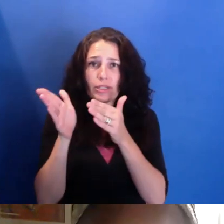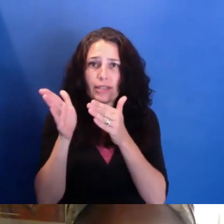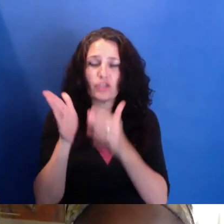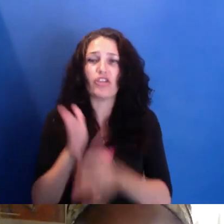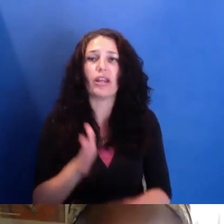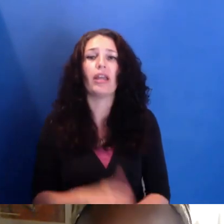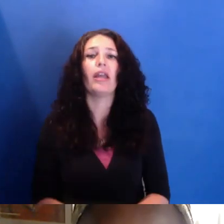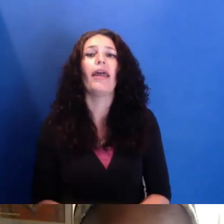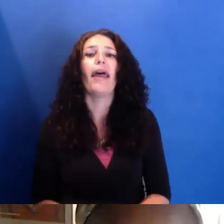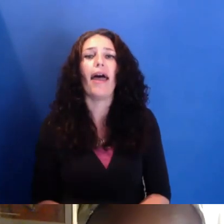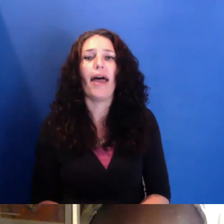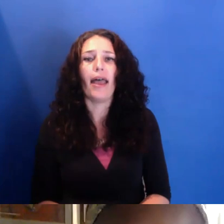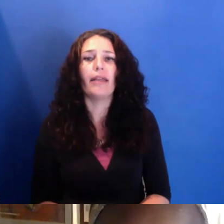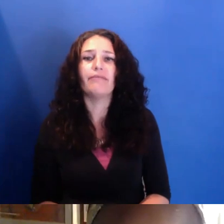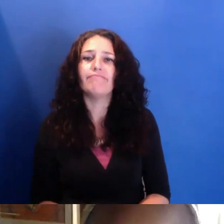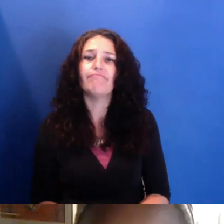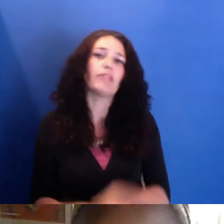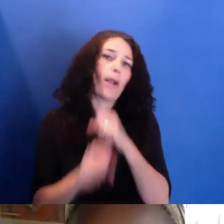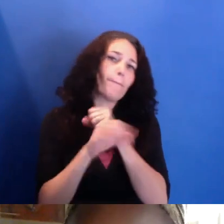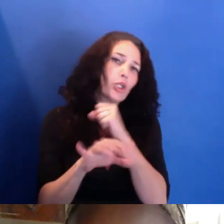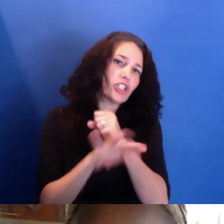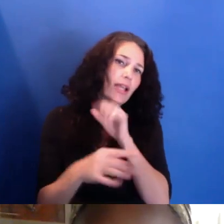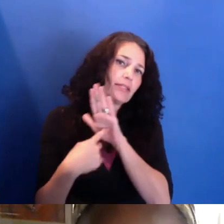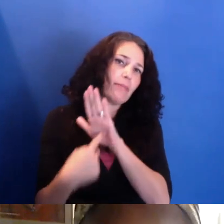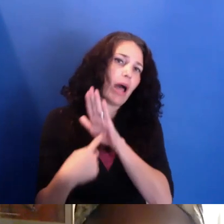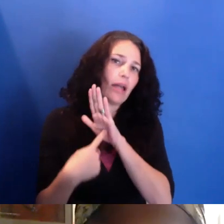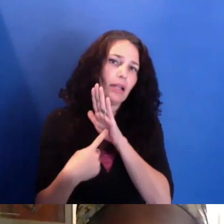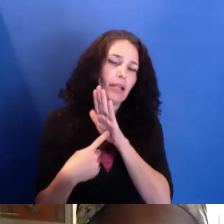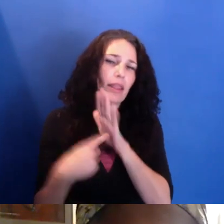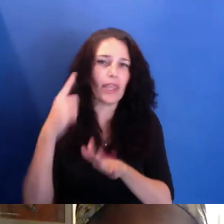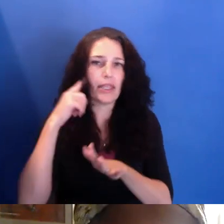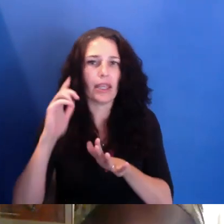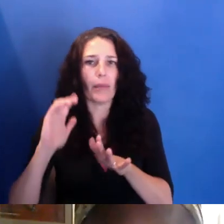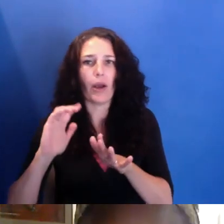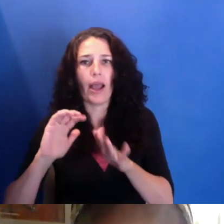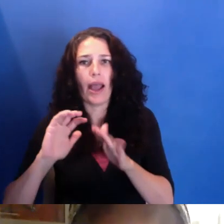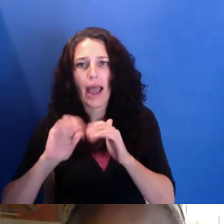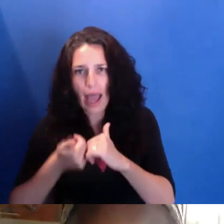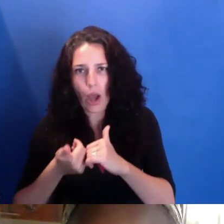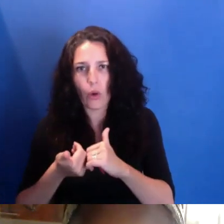about filmmaking and making films and creating a practice.